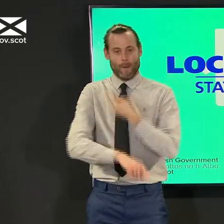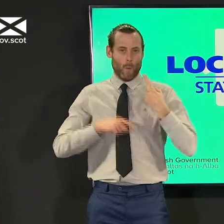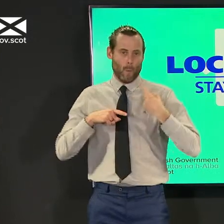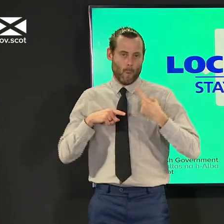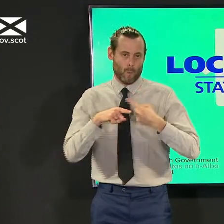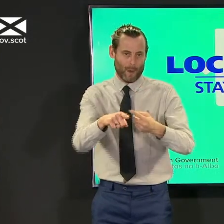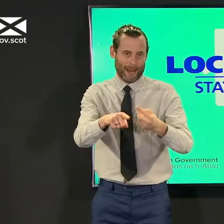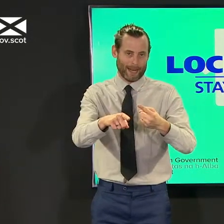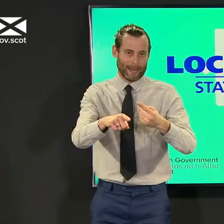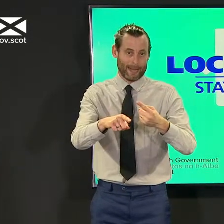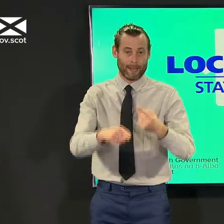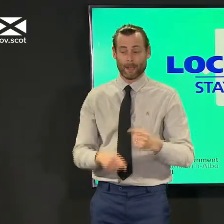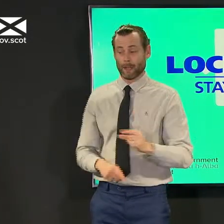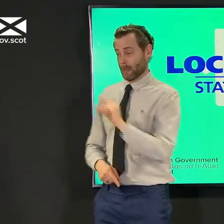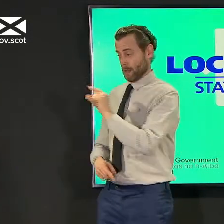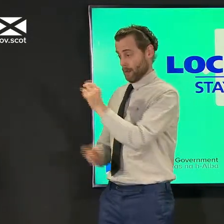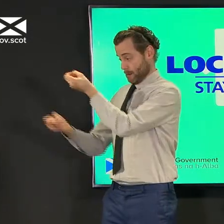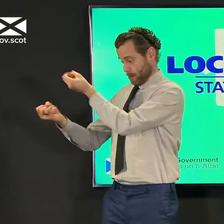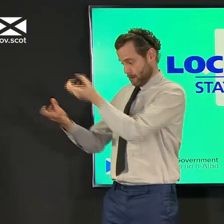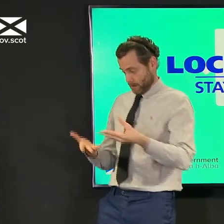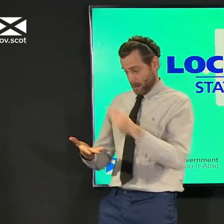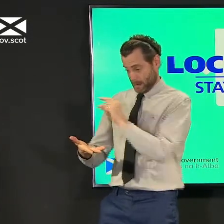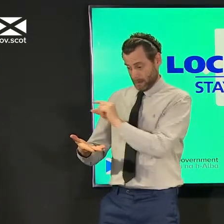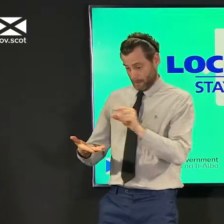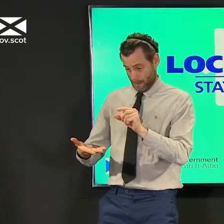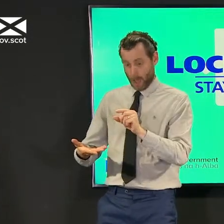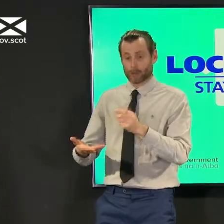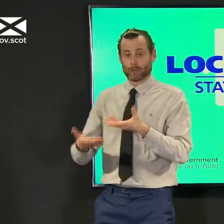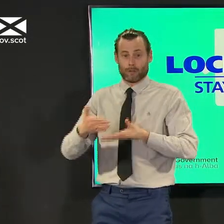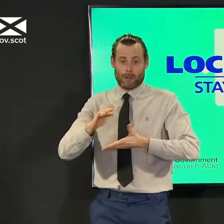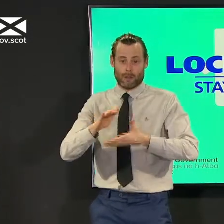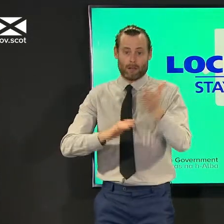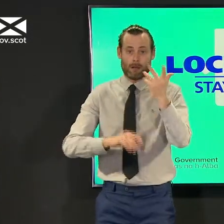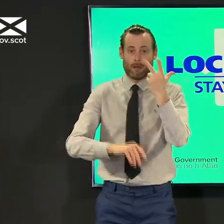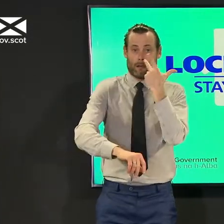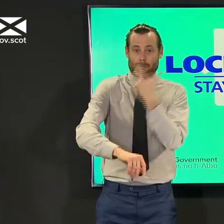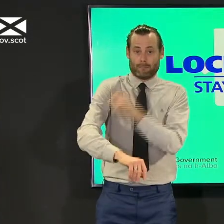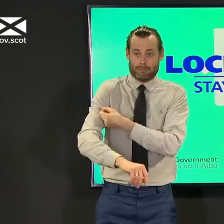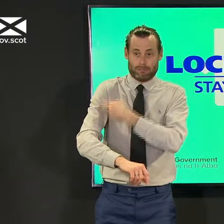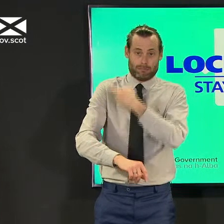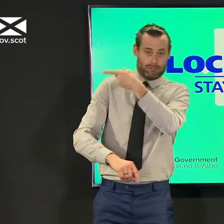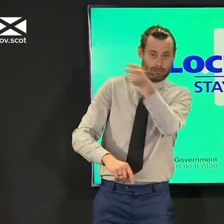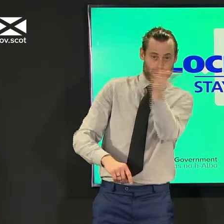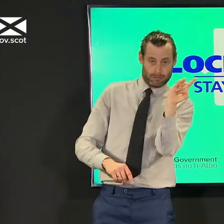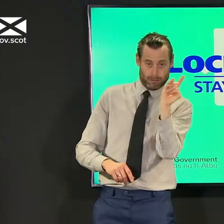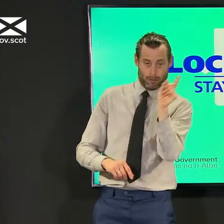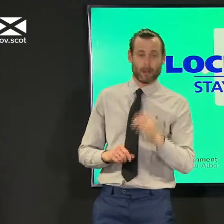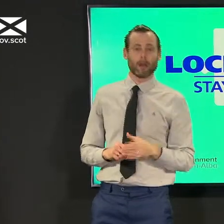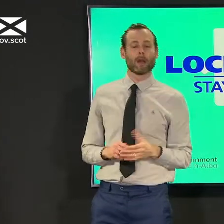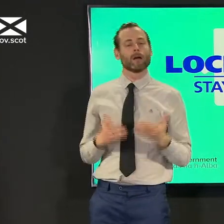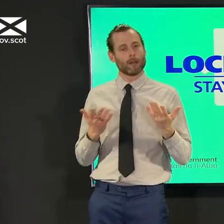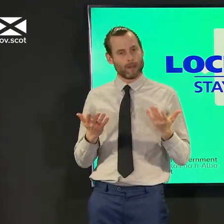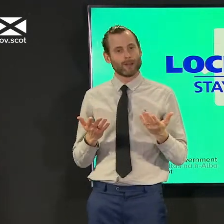and supplies allow you to to vaccinate the largest number of people put those two together that also